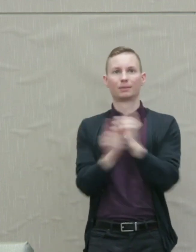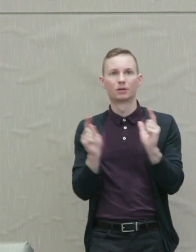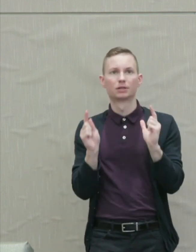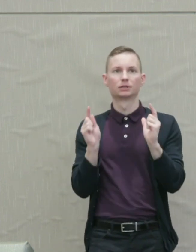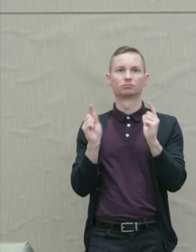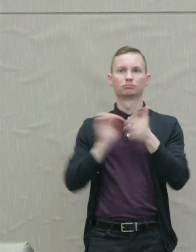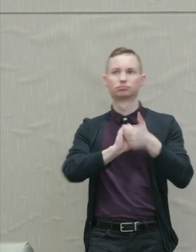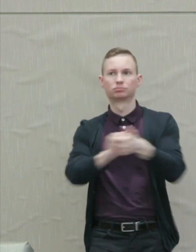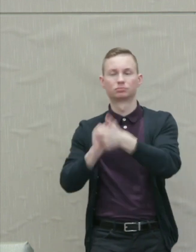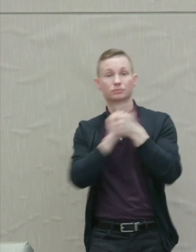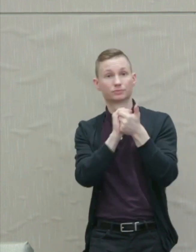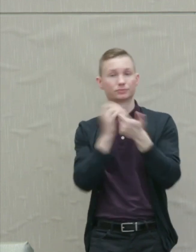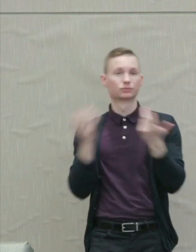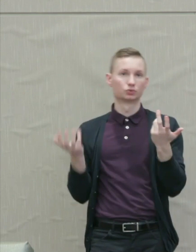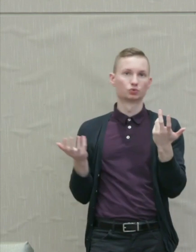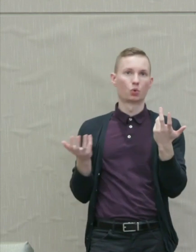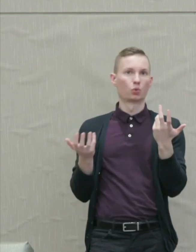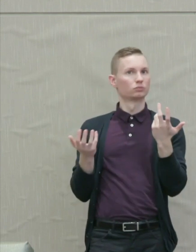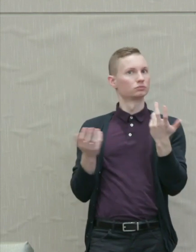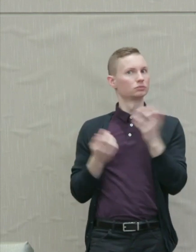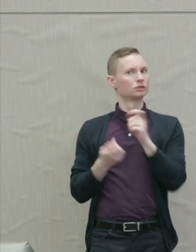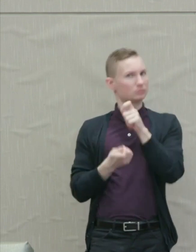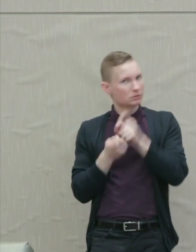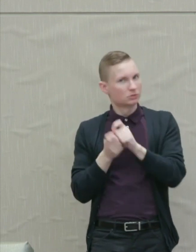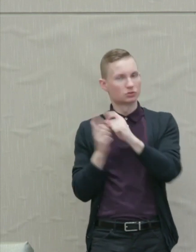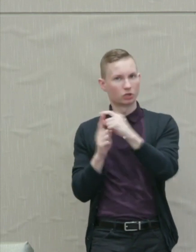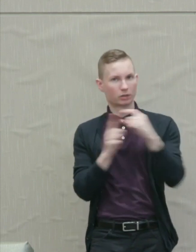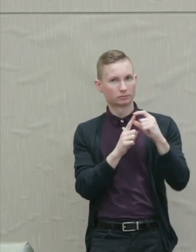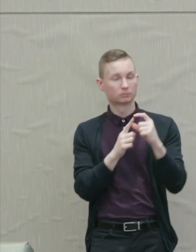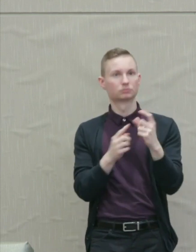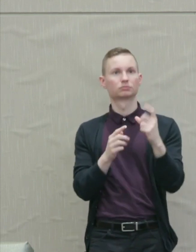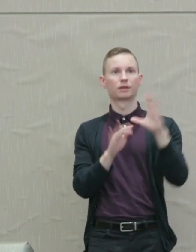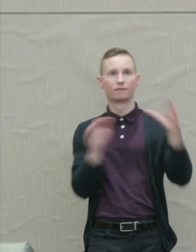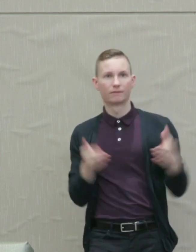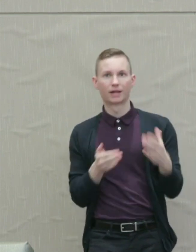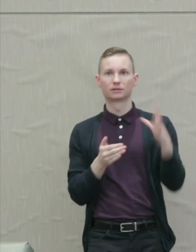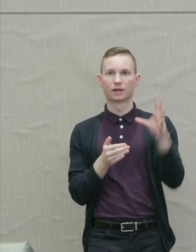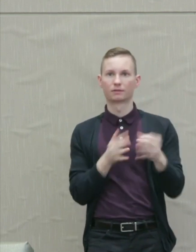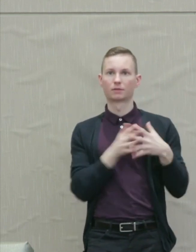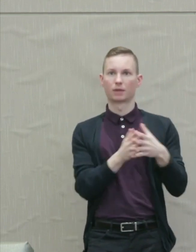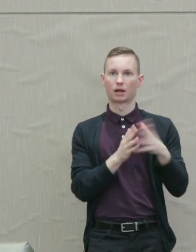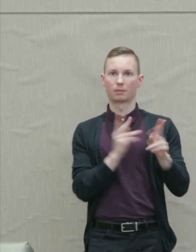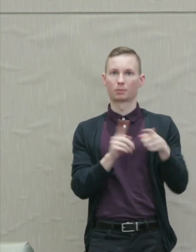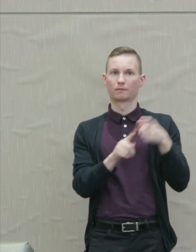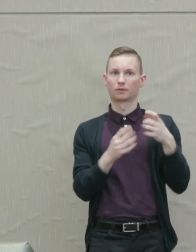In pointed terms, King invites the African American members of his audience and his movement